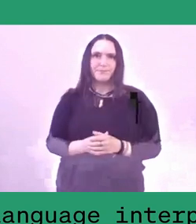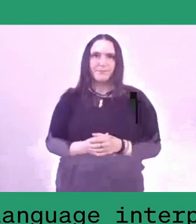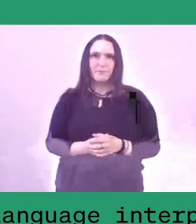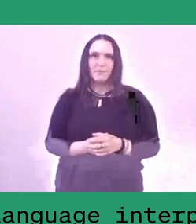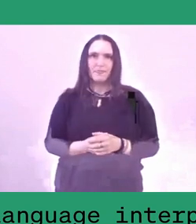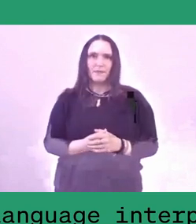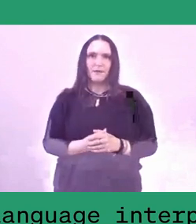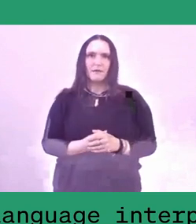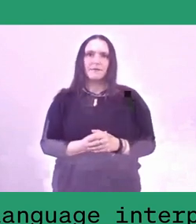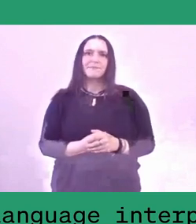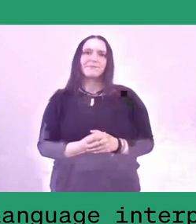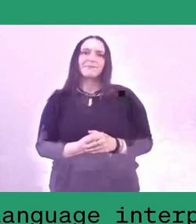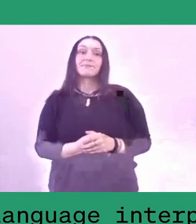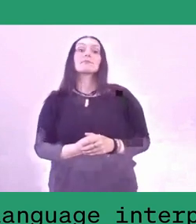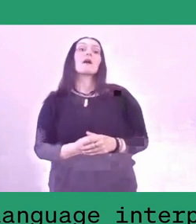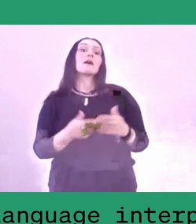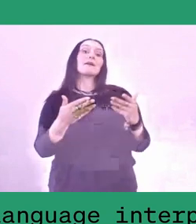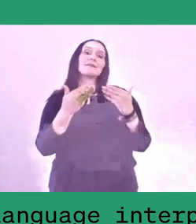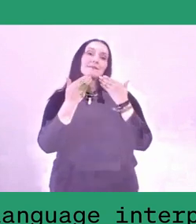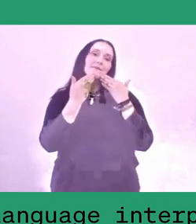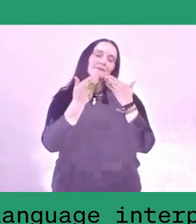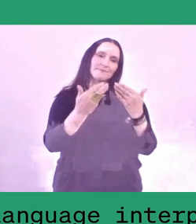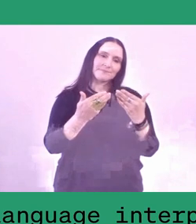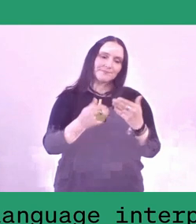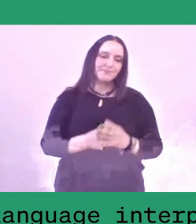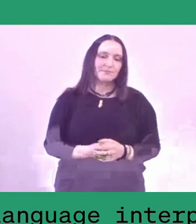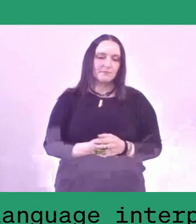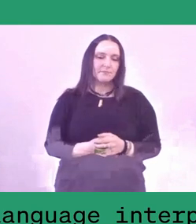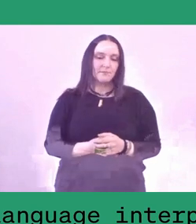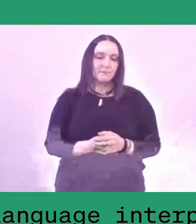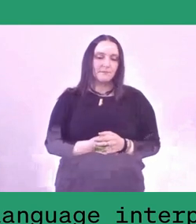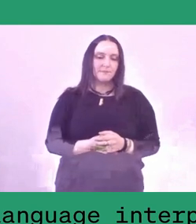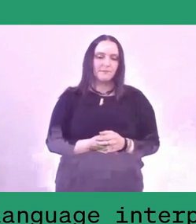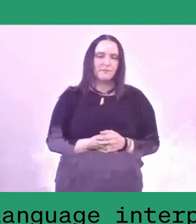Great. Thank you, Andan. We have a question for Armin.